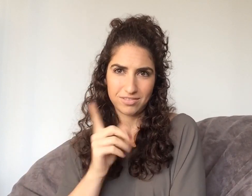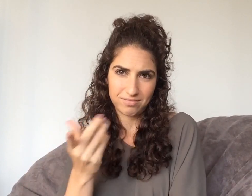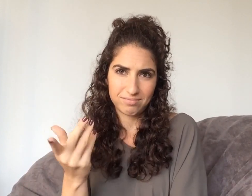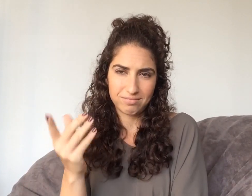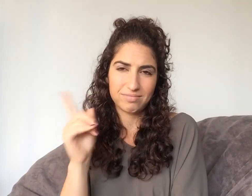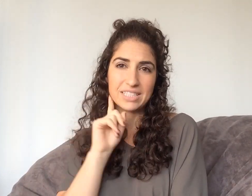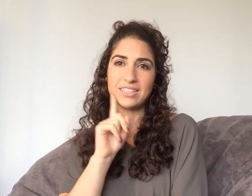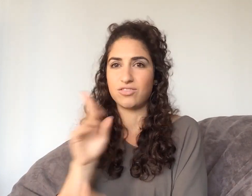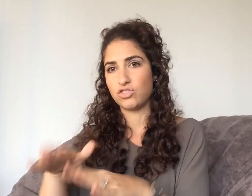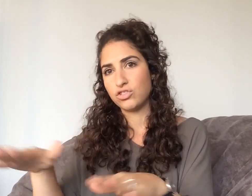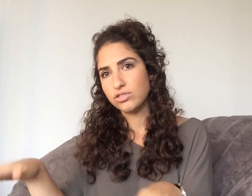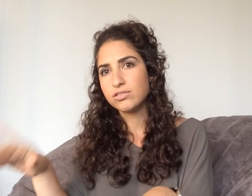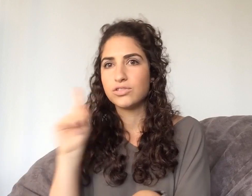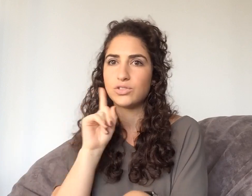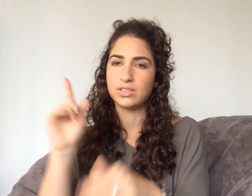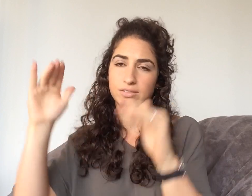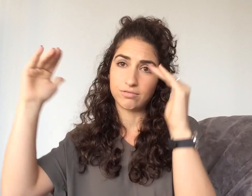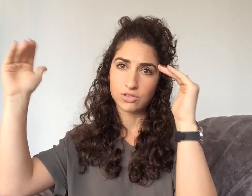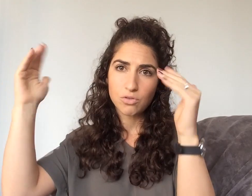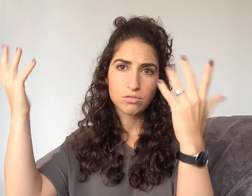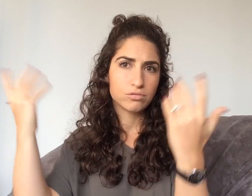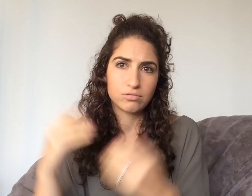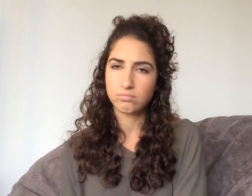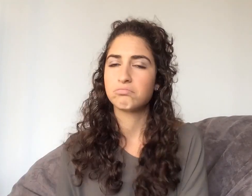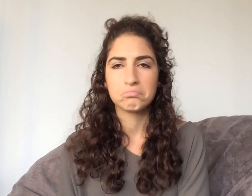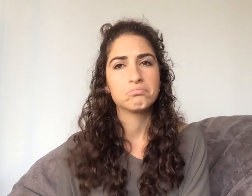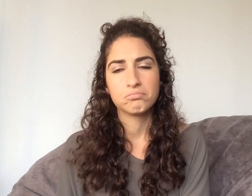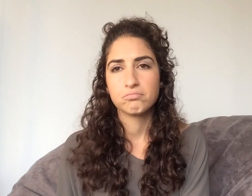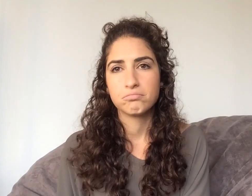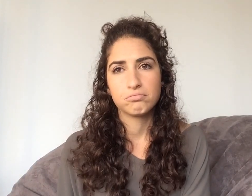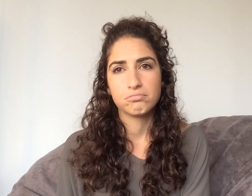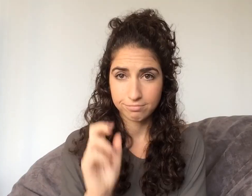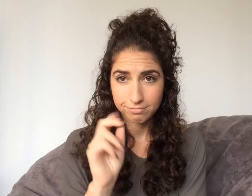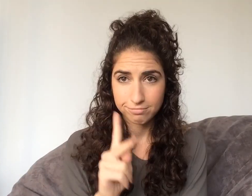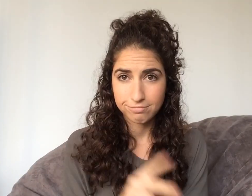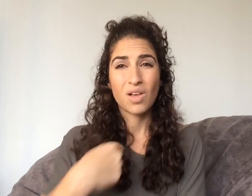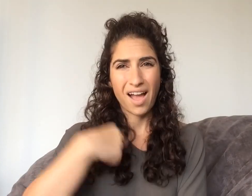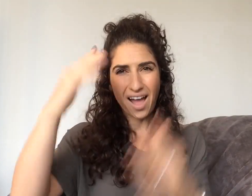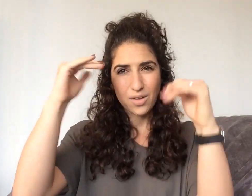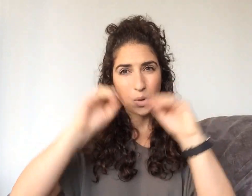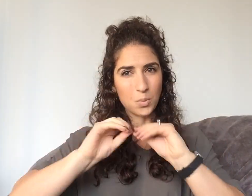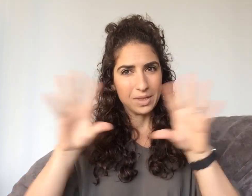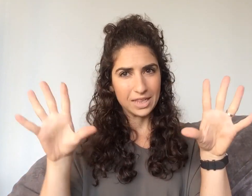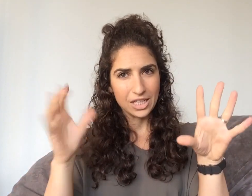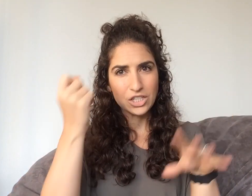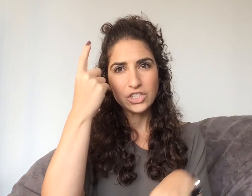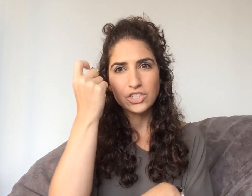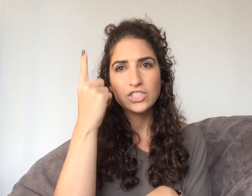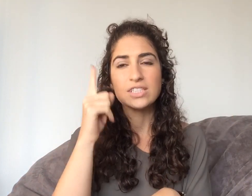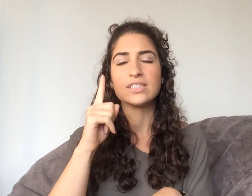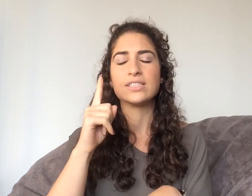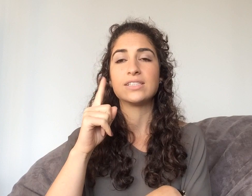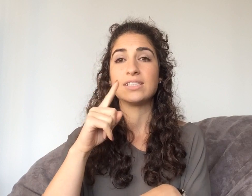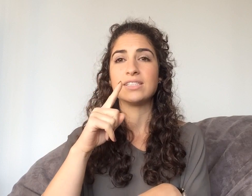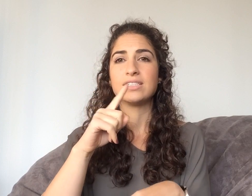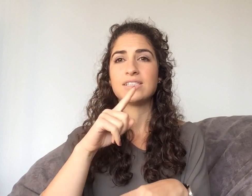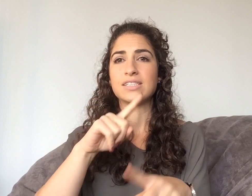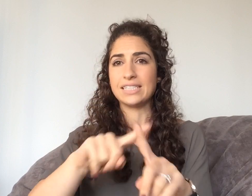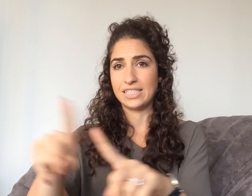you're a teacher of the deaf -- children or adults. Okay I hope that that clears that